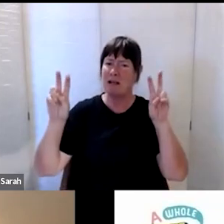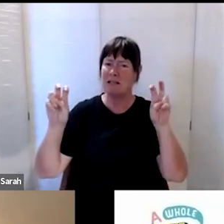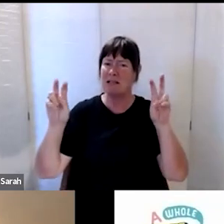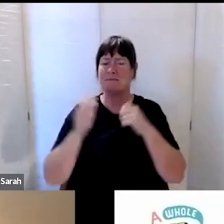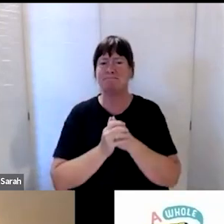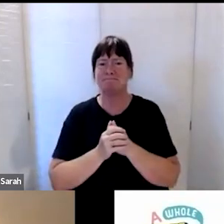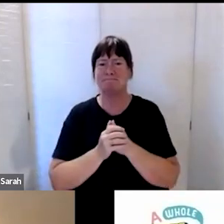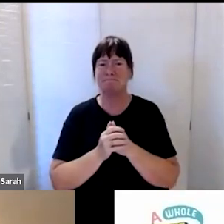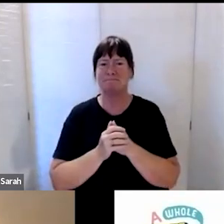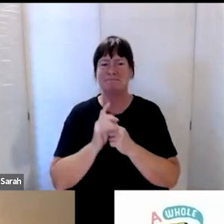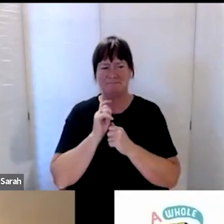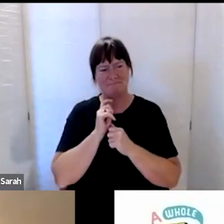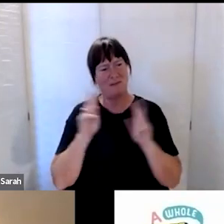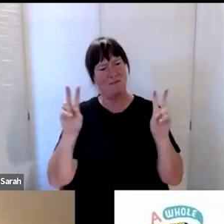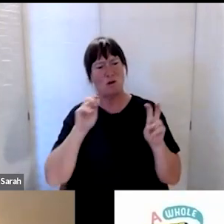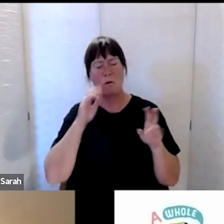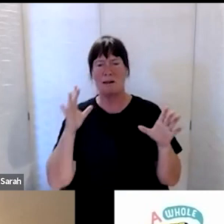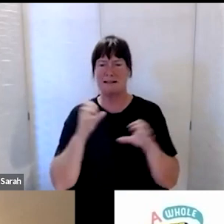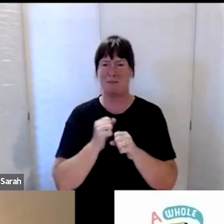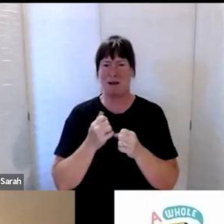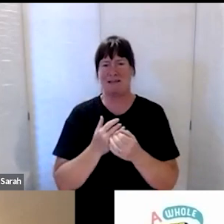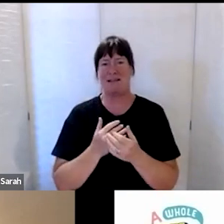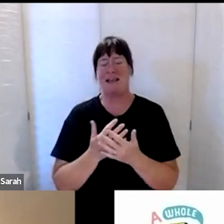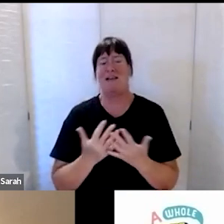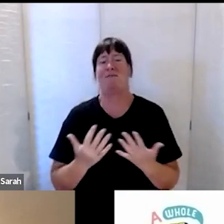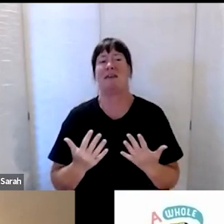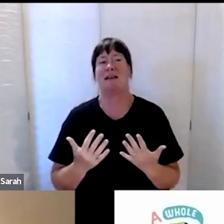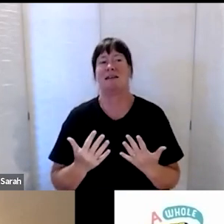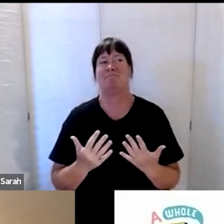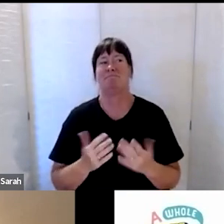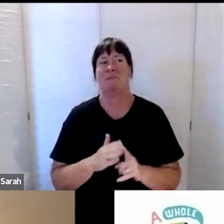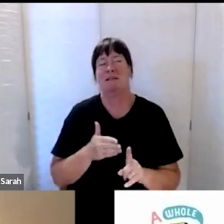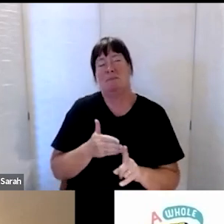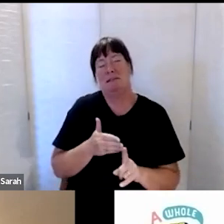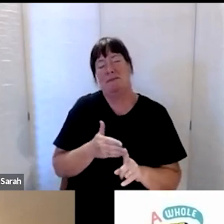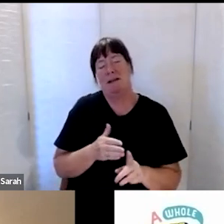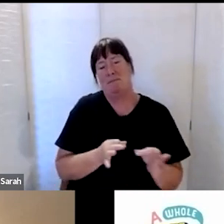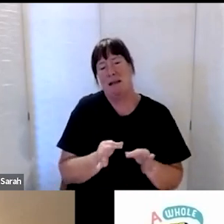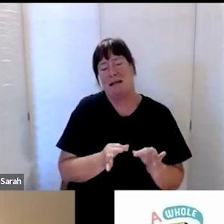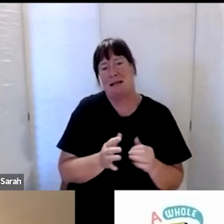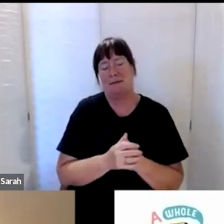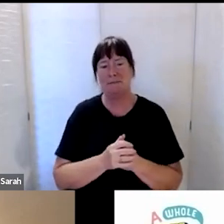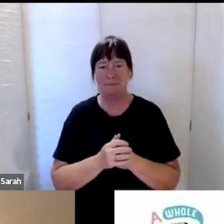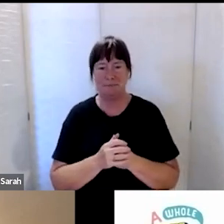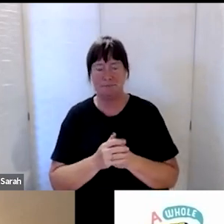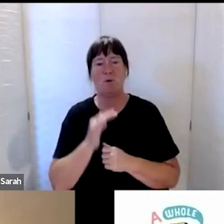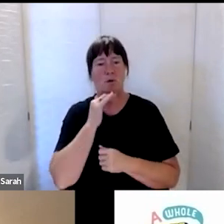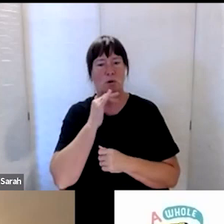all of these things that we've just talked about and especially the planning perspective. So me mahi tahi tatou mō te oranga